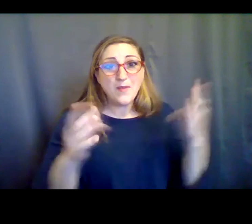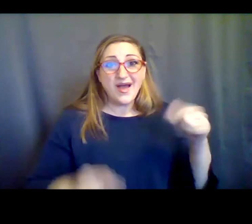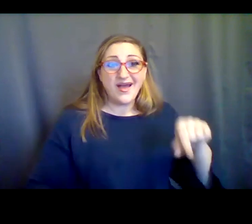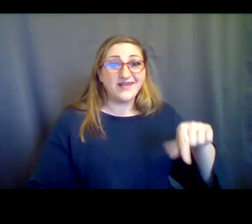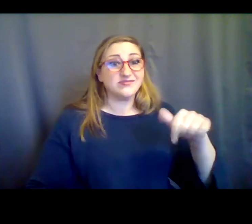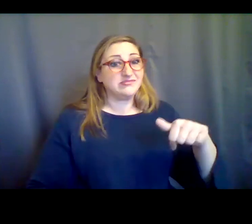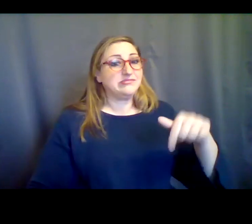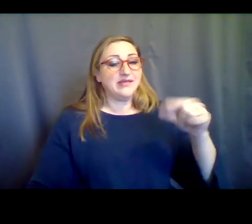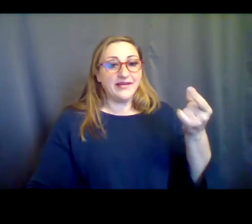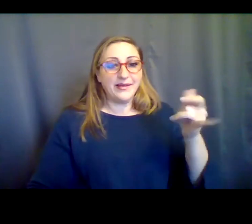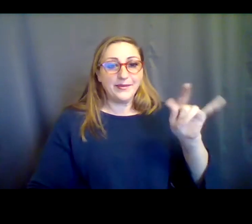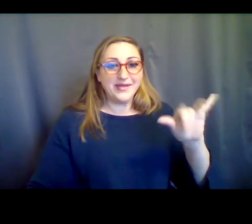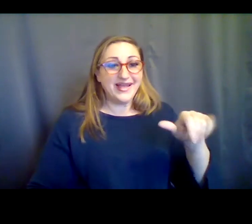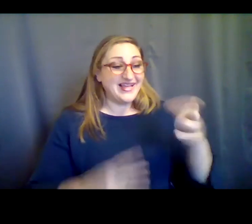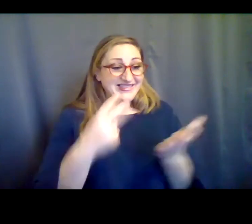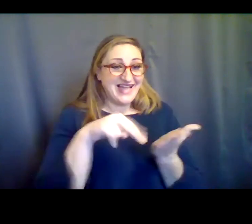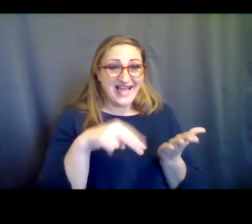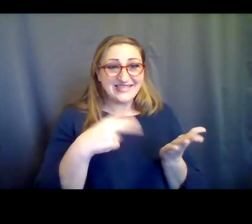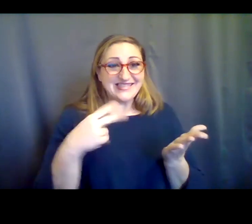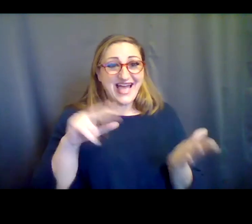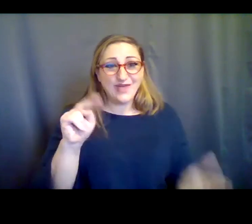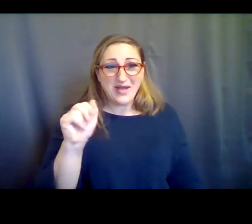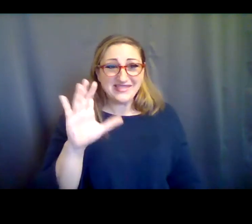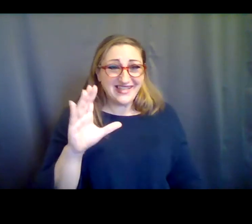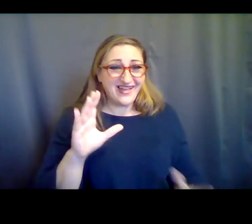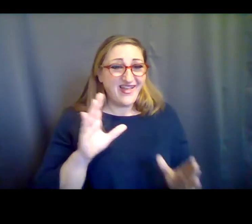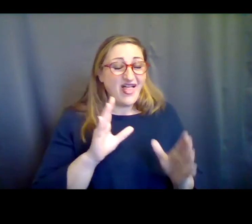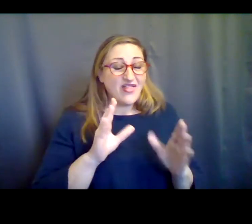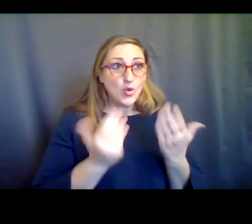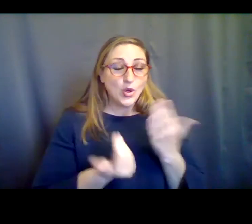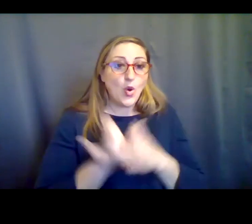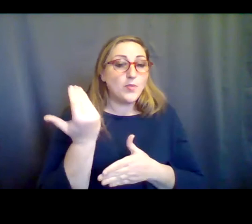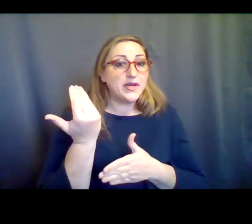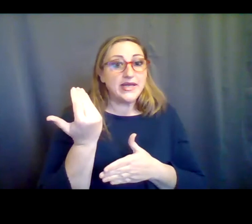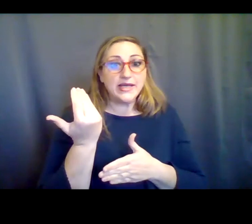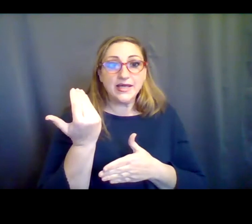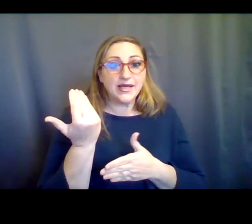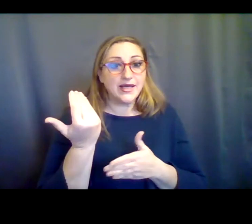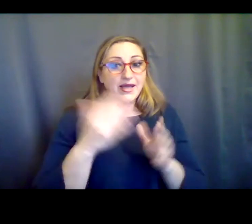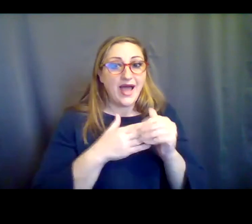were incredibly thorough. You are in great hands with Dance/NYC. Their re-opening guideline is